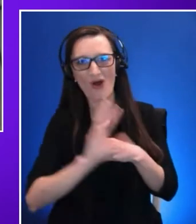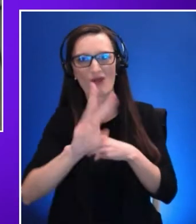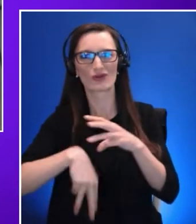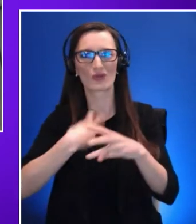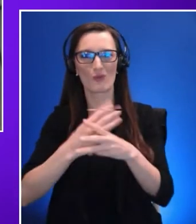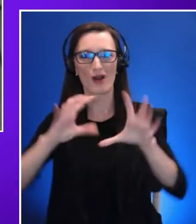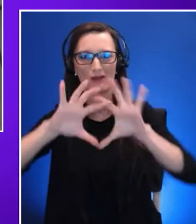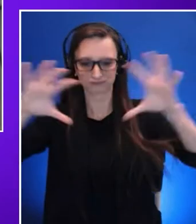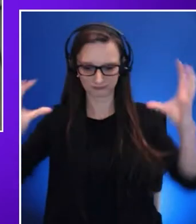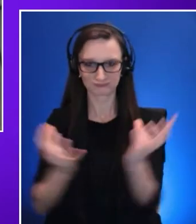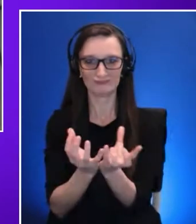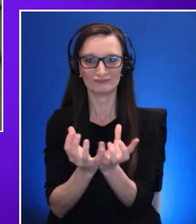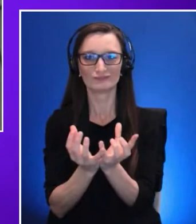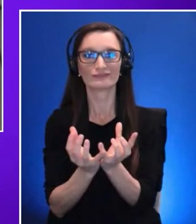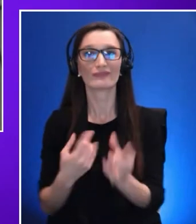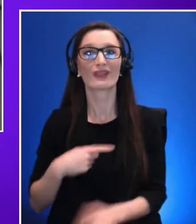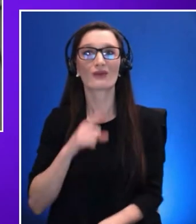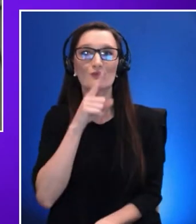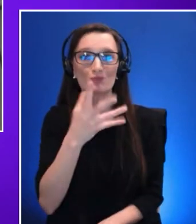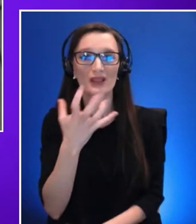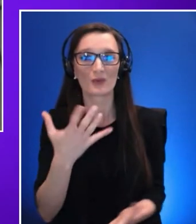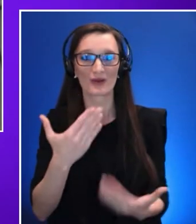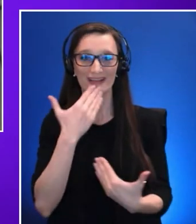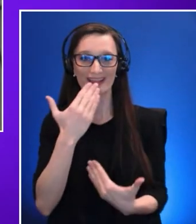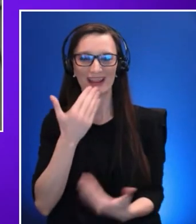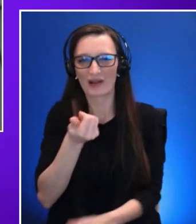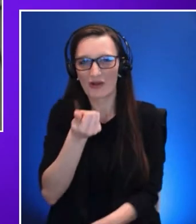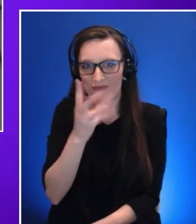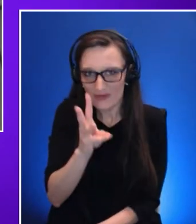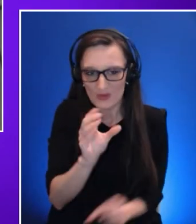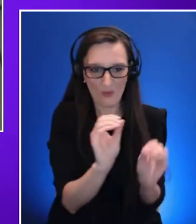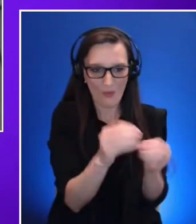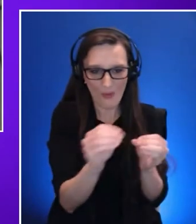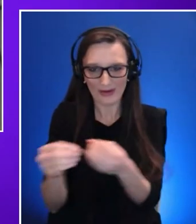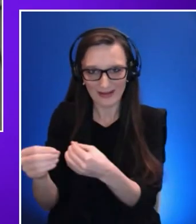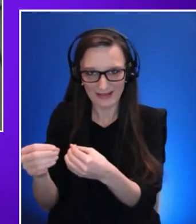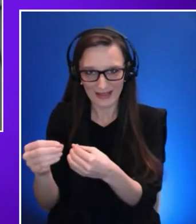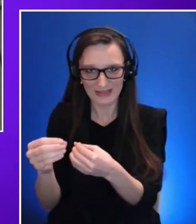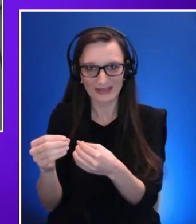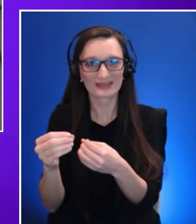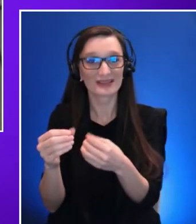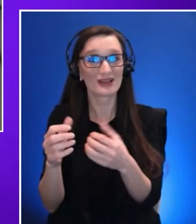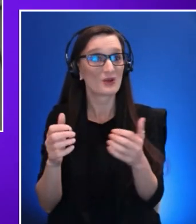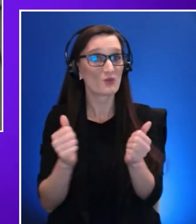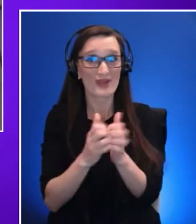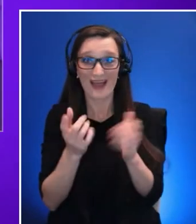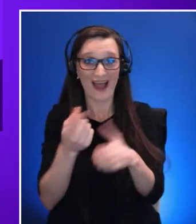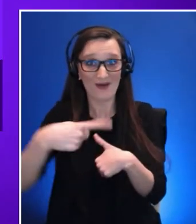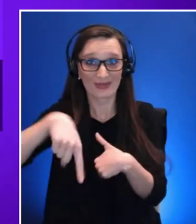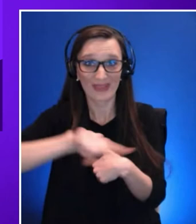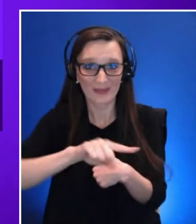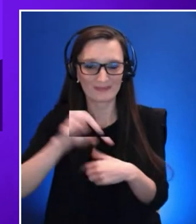a few organizations without whom this wouldn't have been possible Yahoo, Cornell Tech,